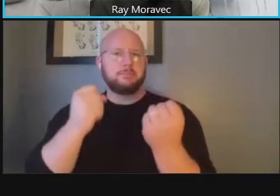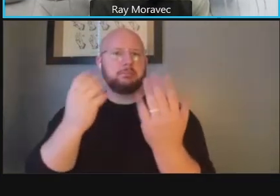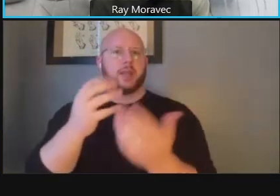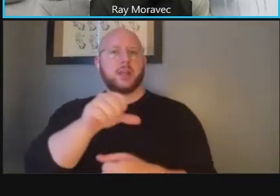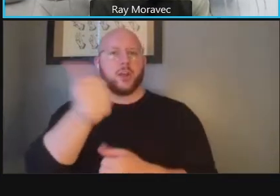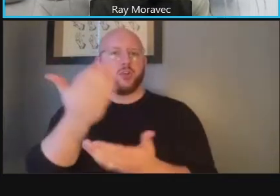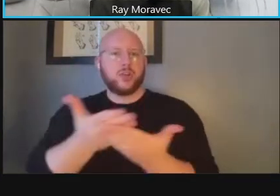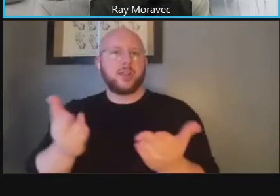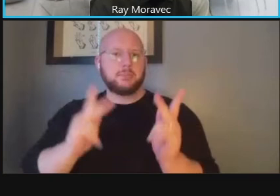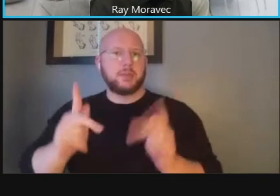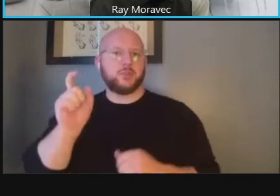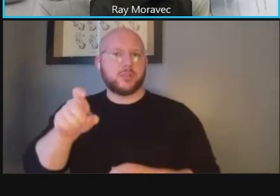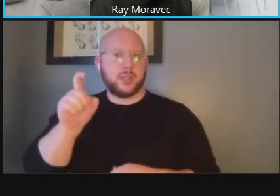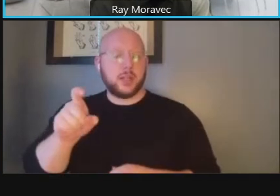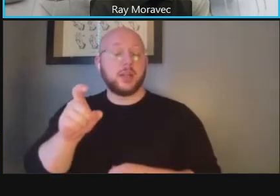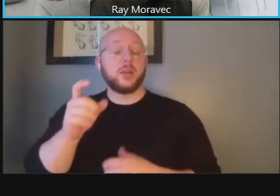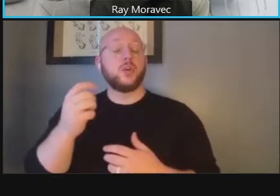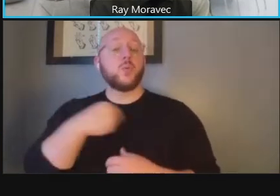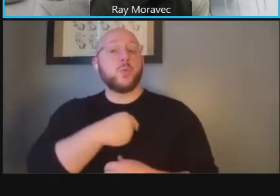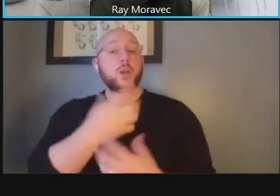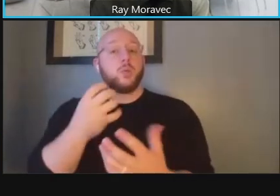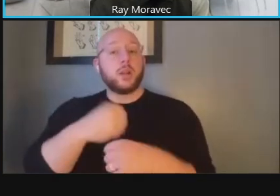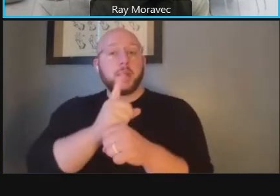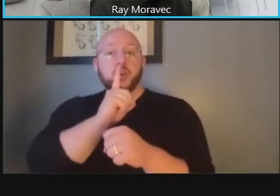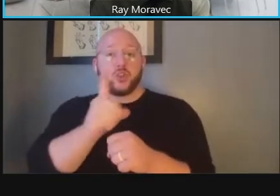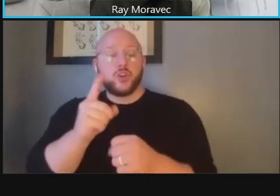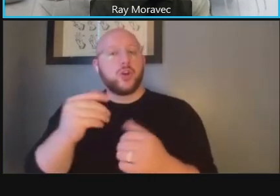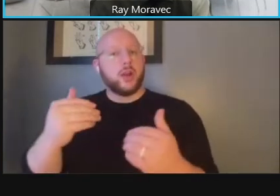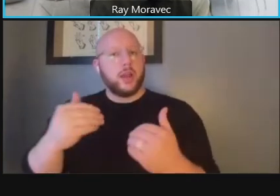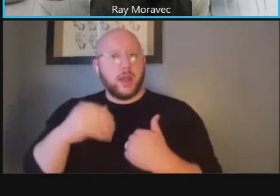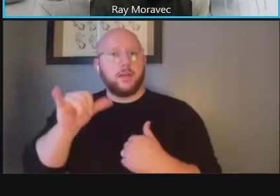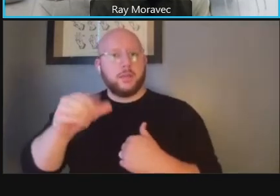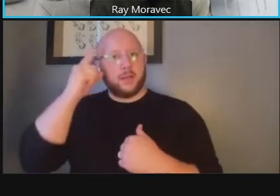locations for that and once they get off the vehicle they're not running into